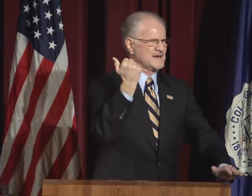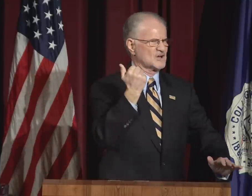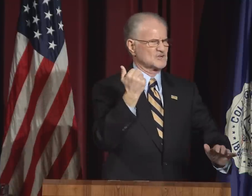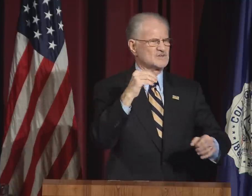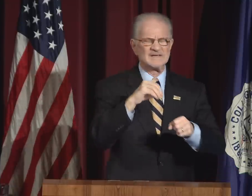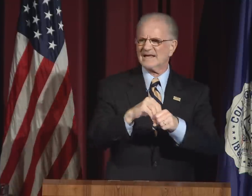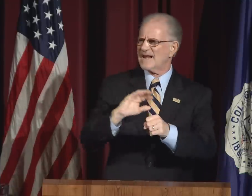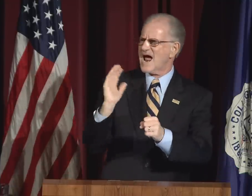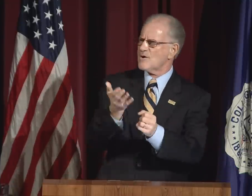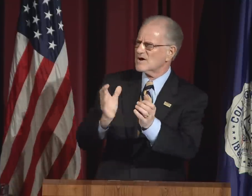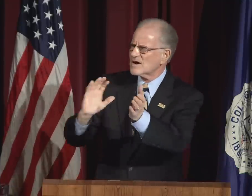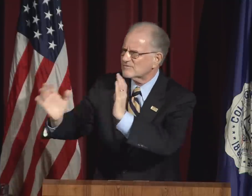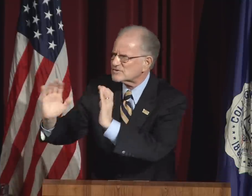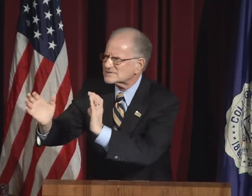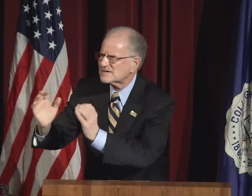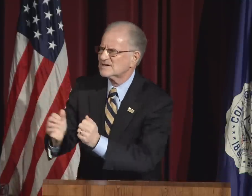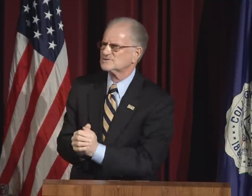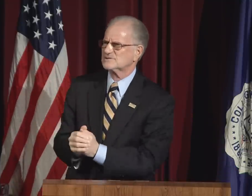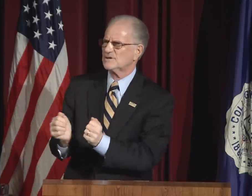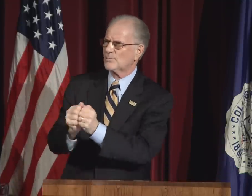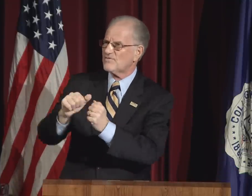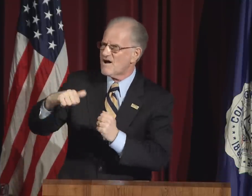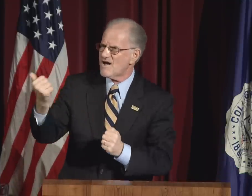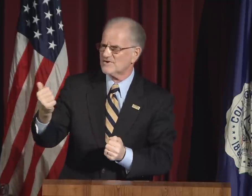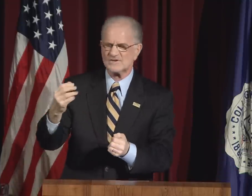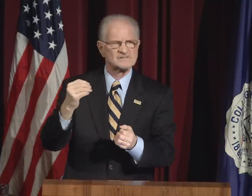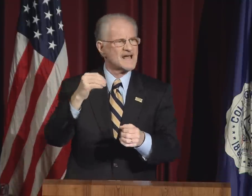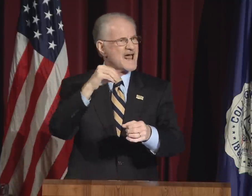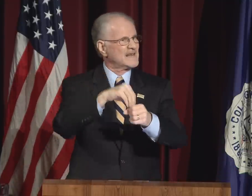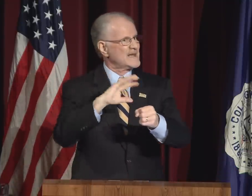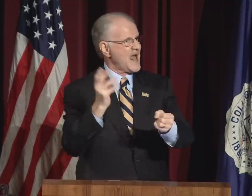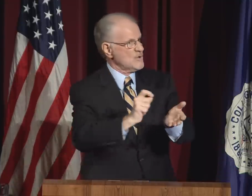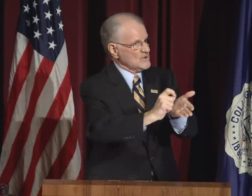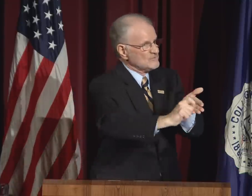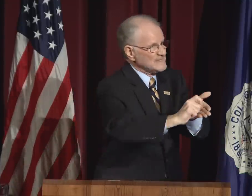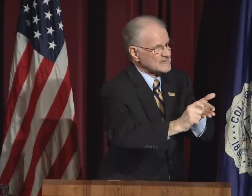We need to act better in our conversations with each other